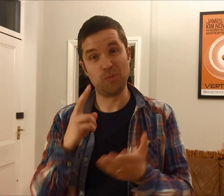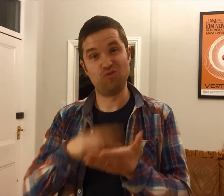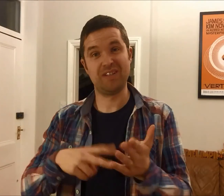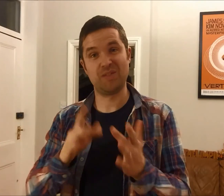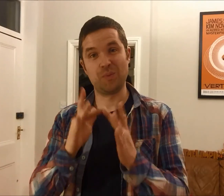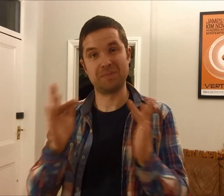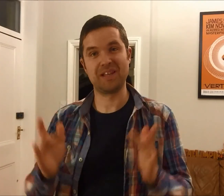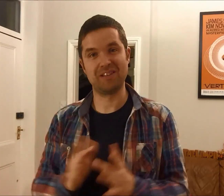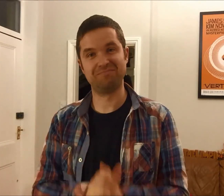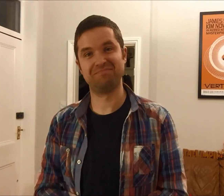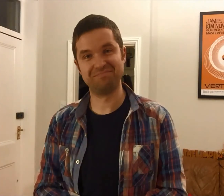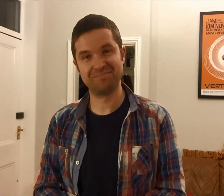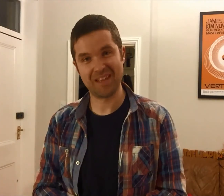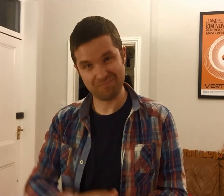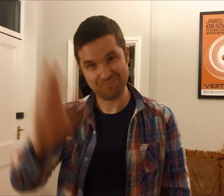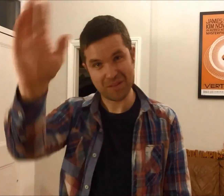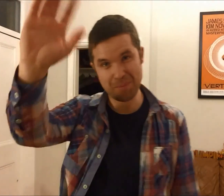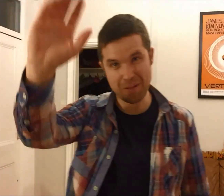and I hope you read the website. Thanks.